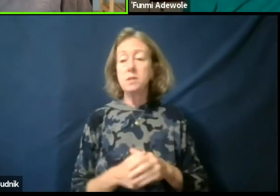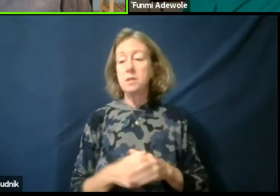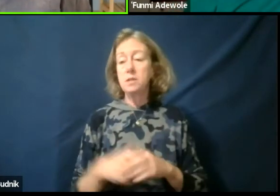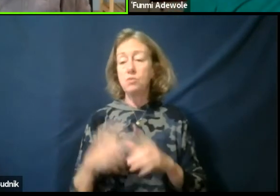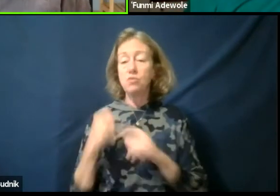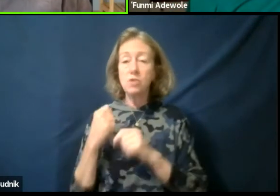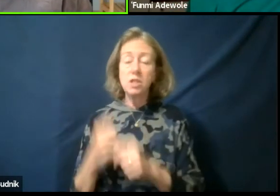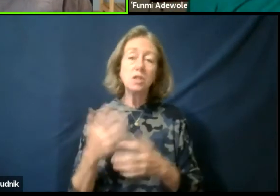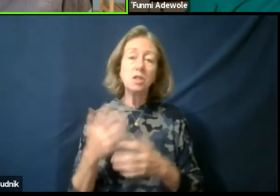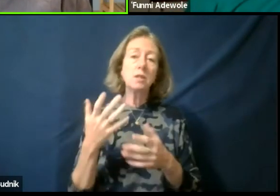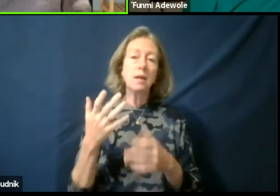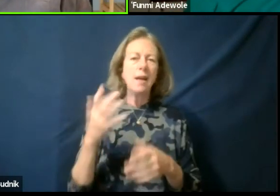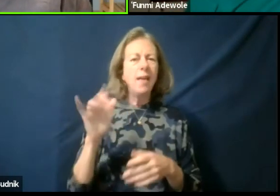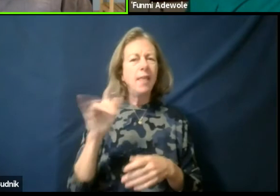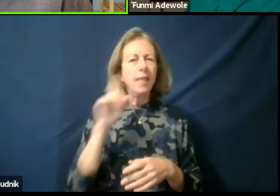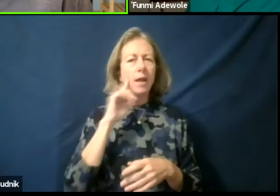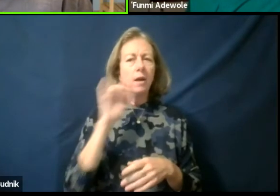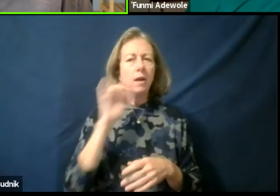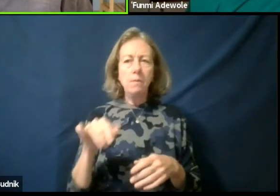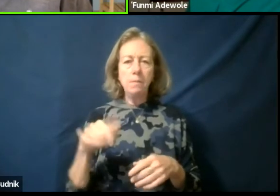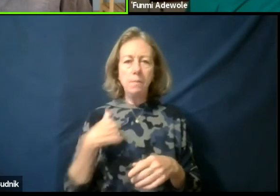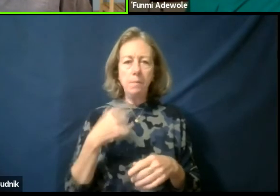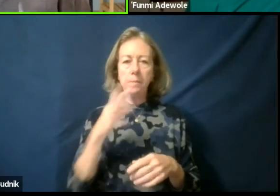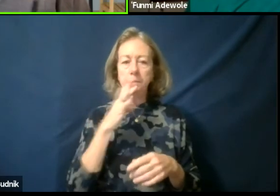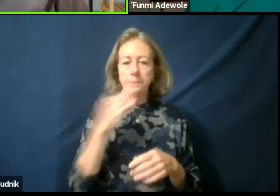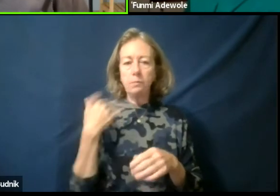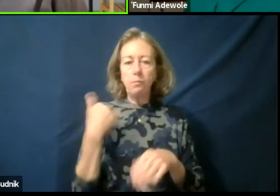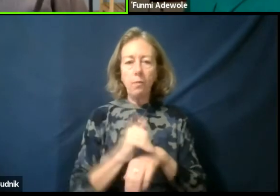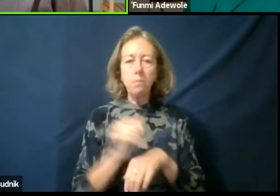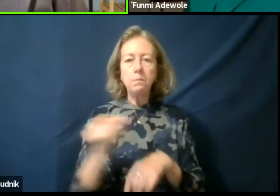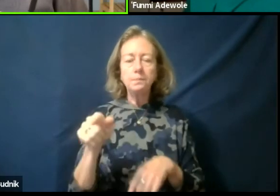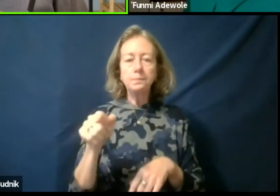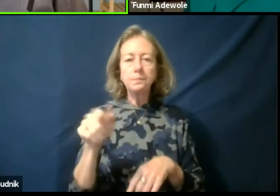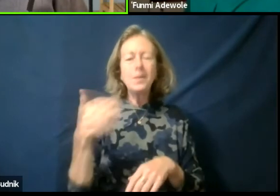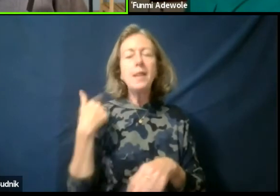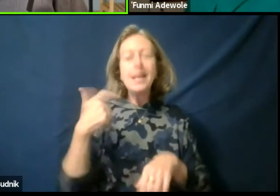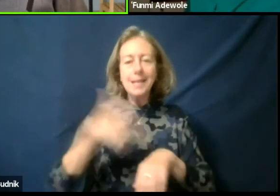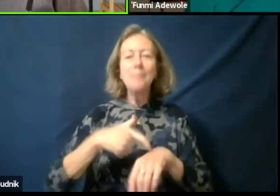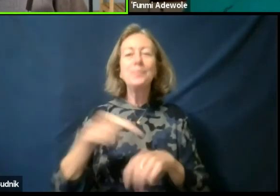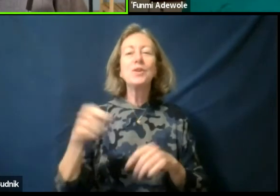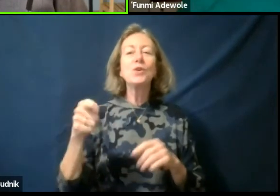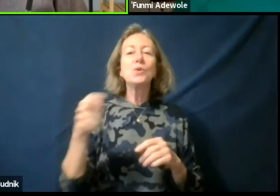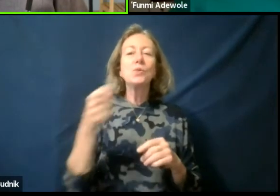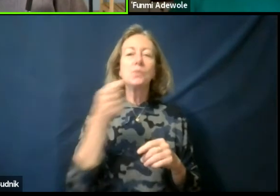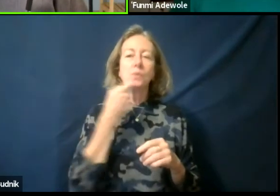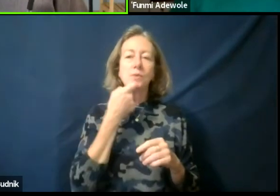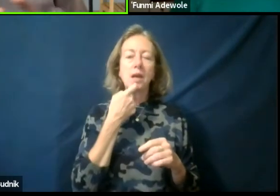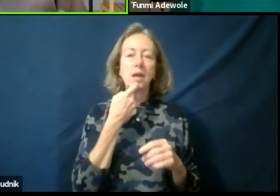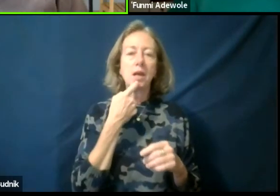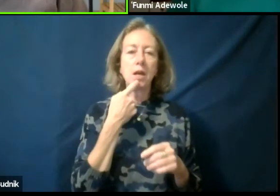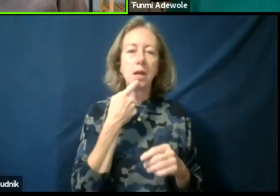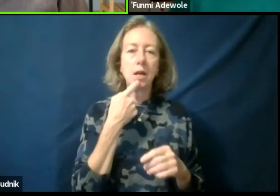you know I think it was what we were talking last time you did mention about that you know I think there was, somebody that was using